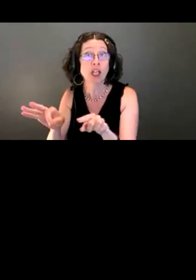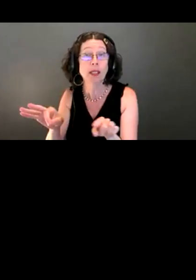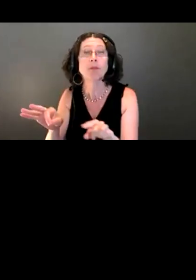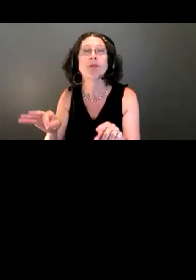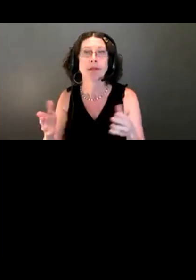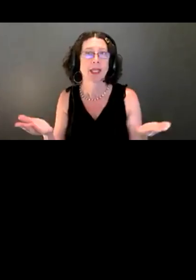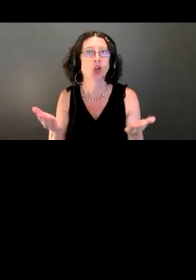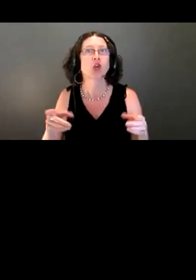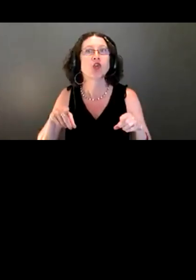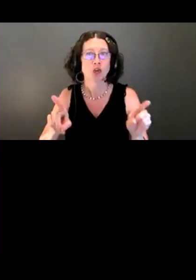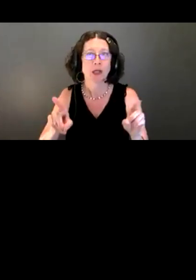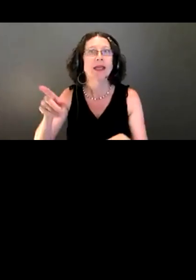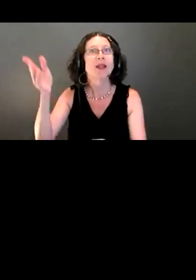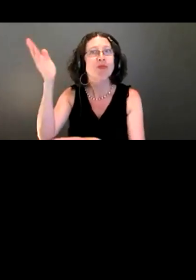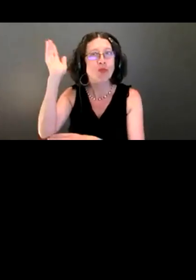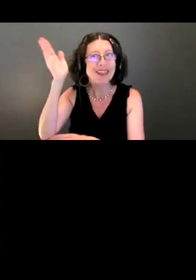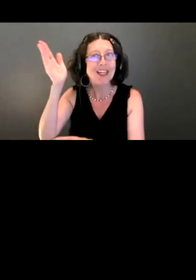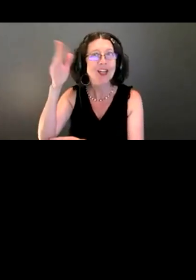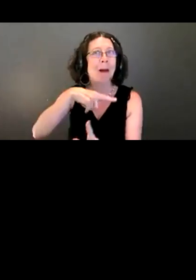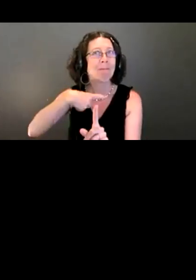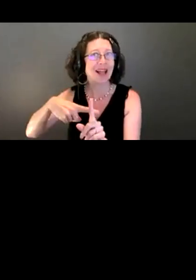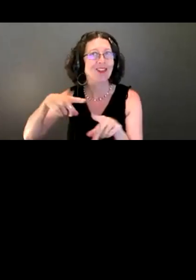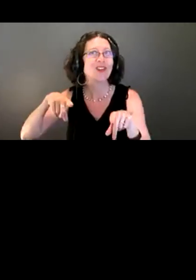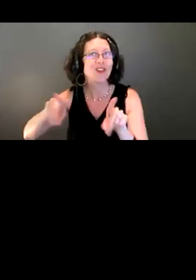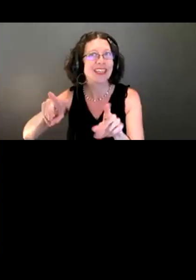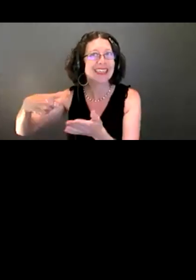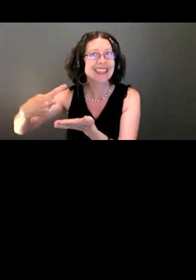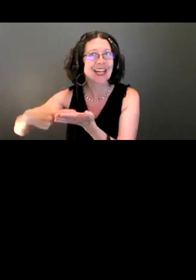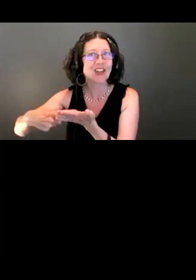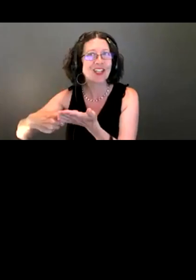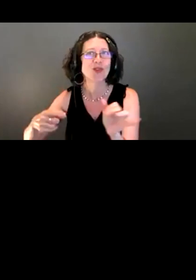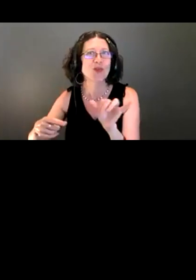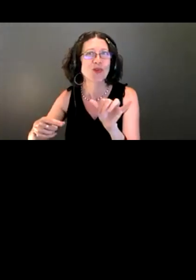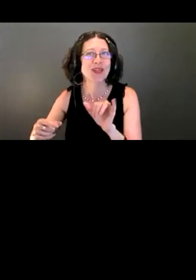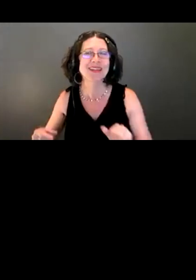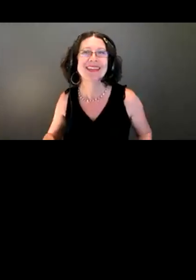well as the discussion. Based on your previous experience with Zoom, captions